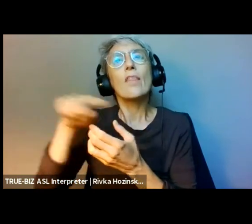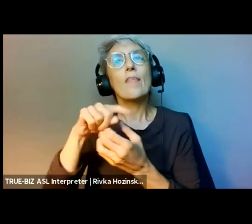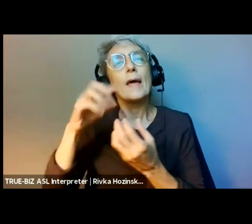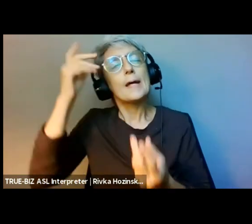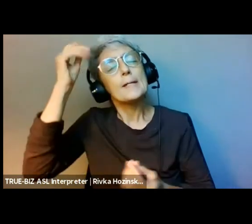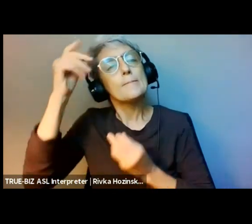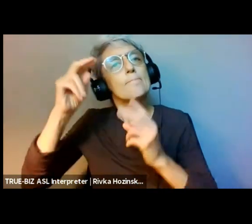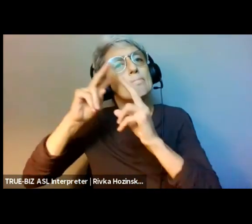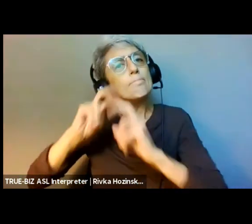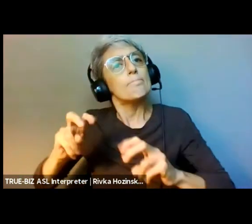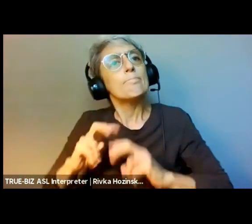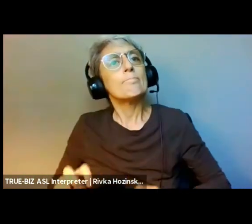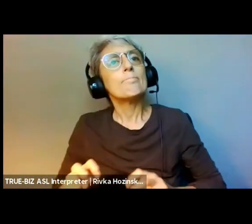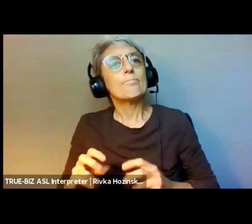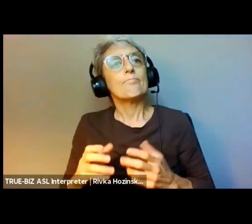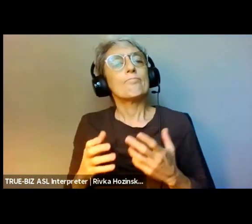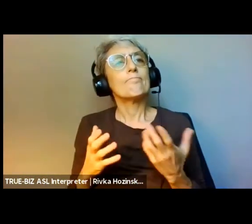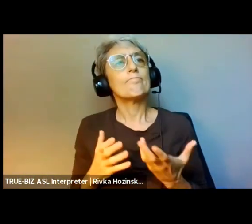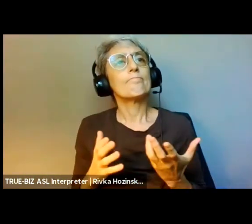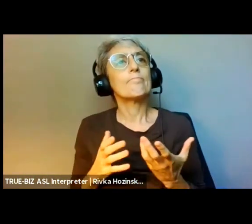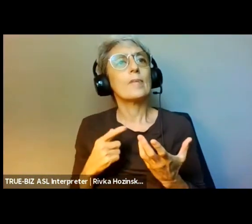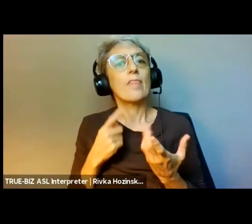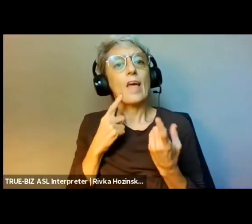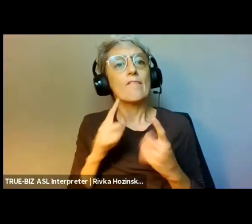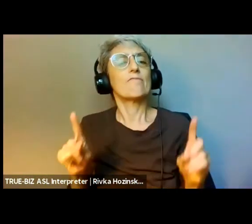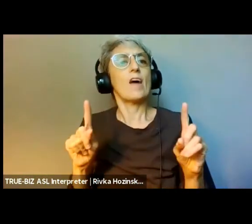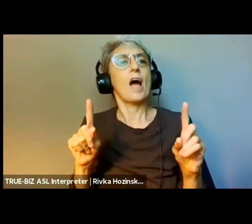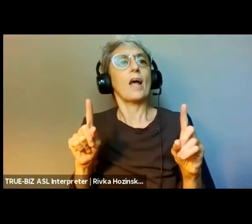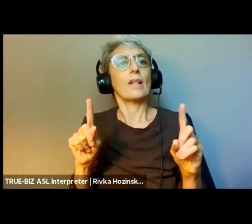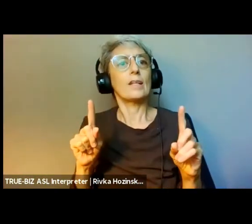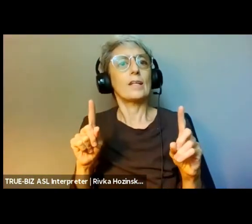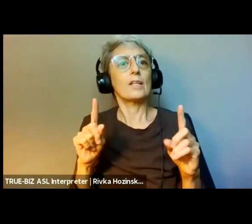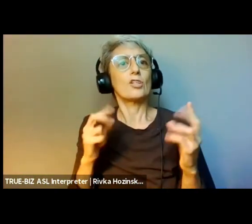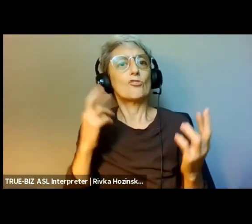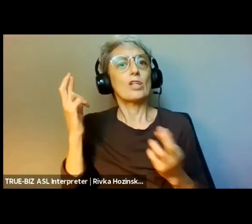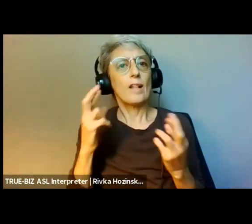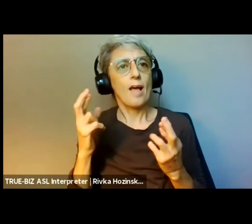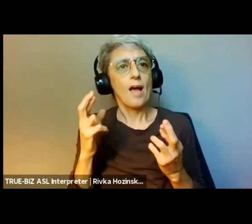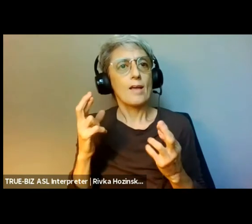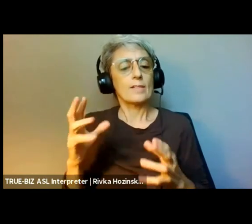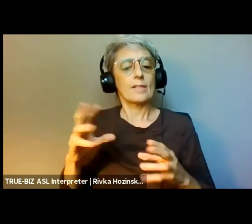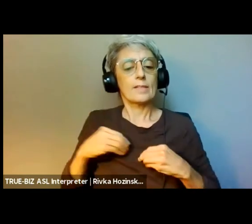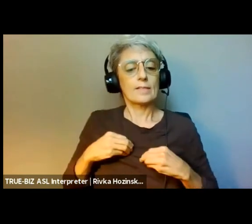by strategically reinvesting resources into community owned and governed projects,